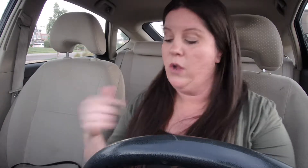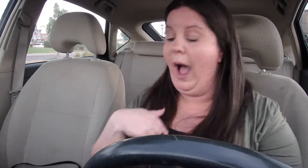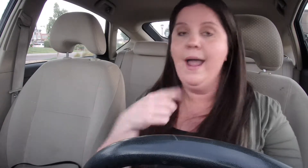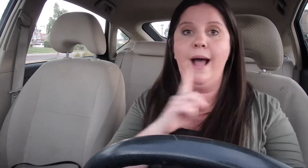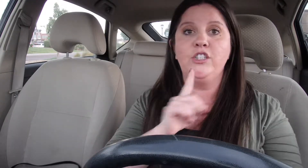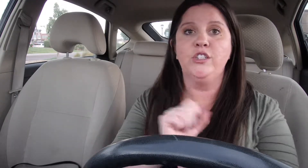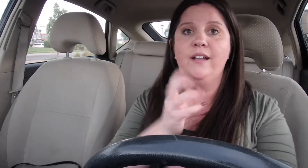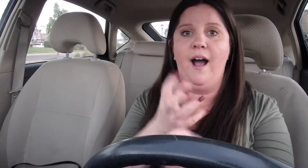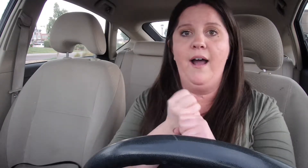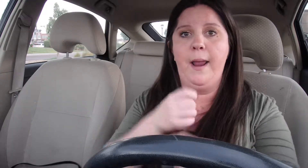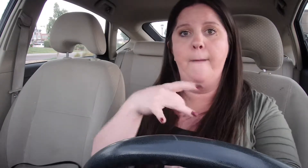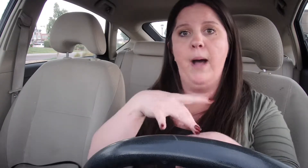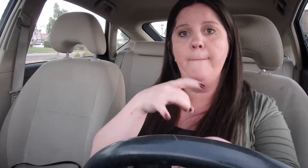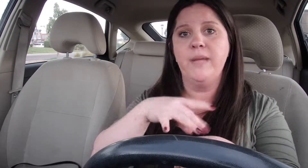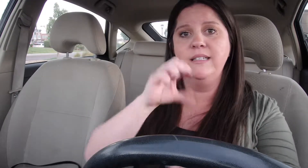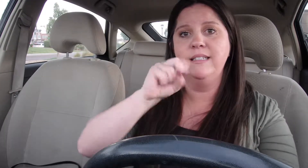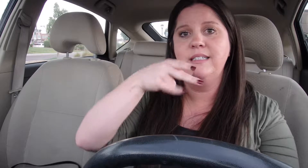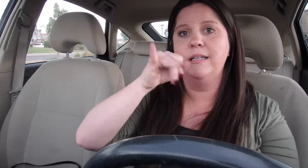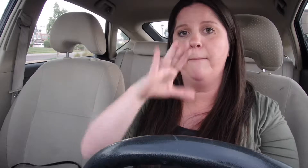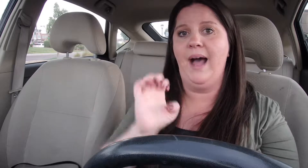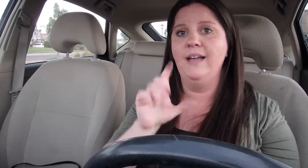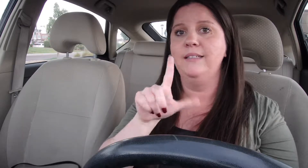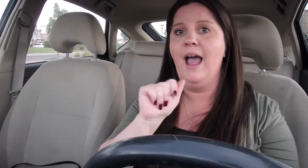So I actually got a pumpkin spice latte